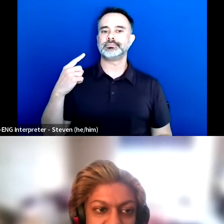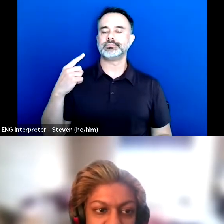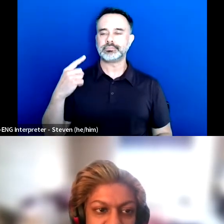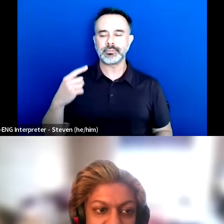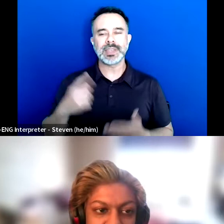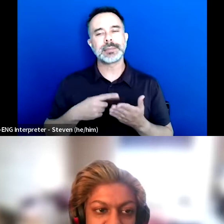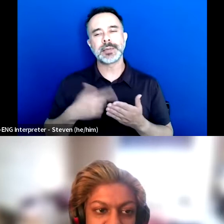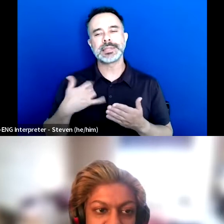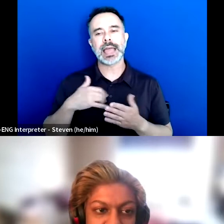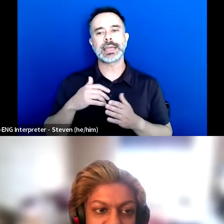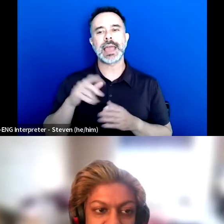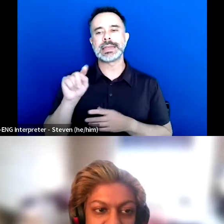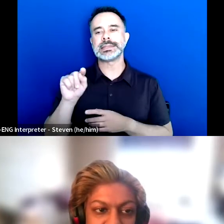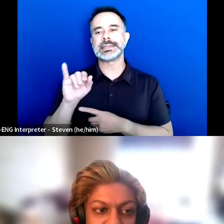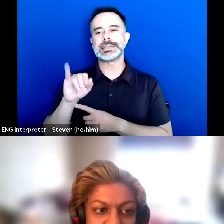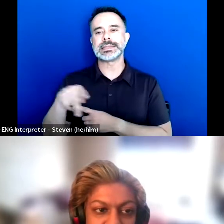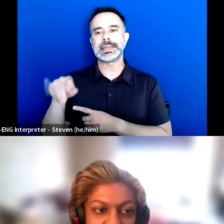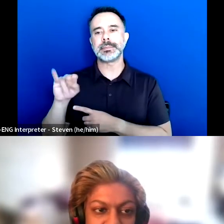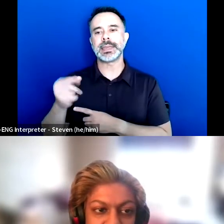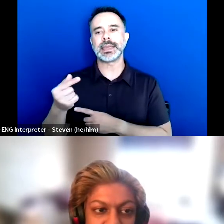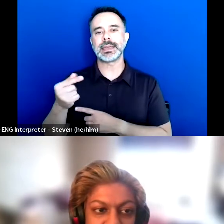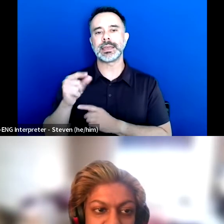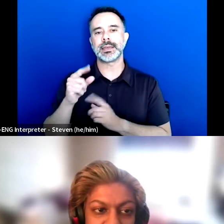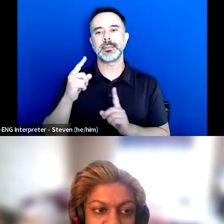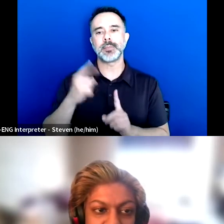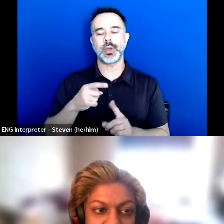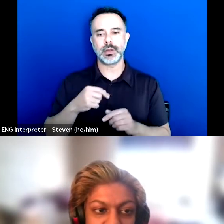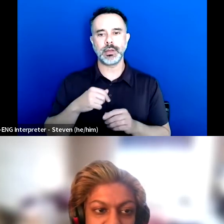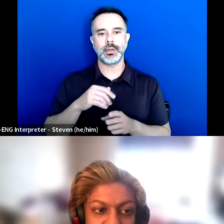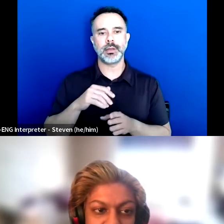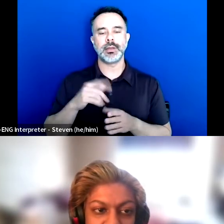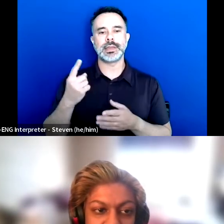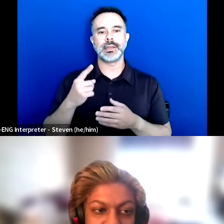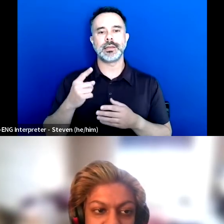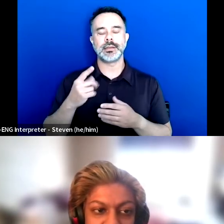So I kind of, if I have a period of really lots of inaccessible things.